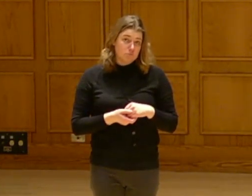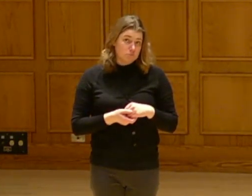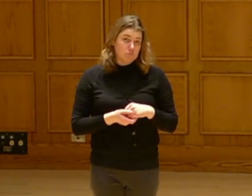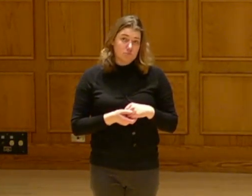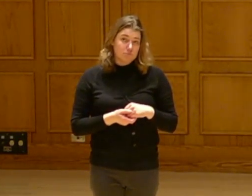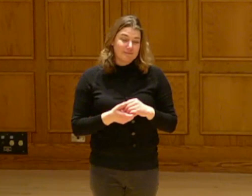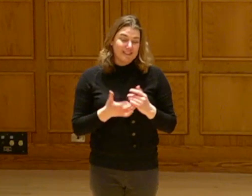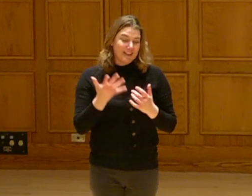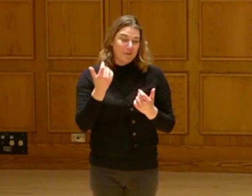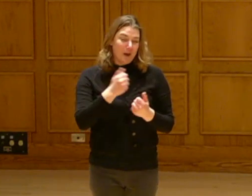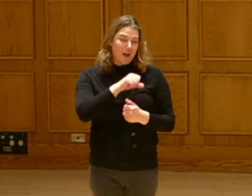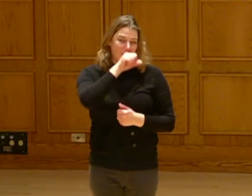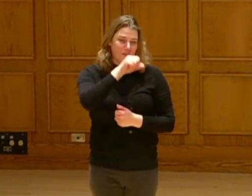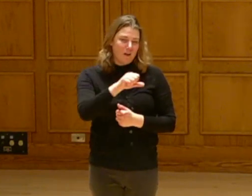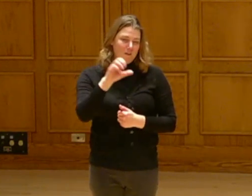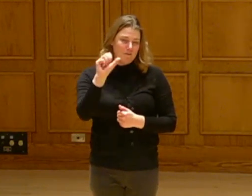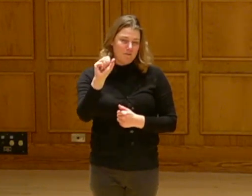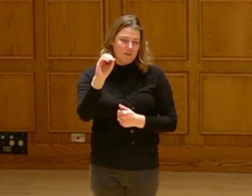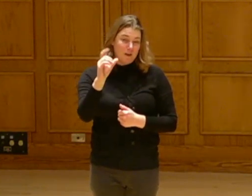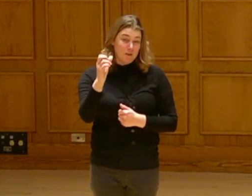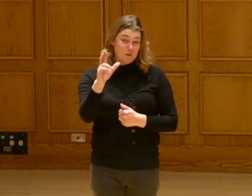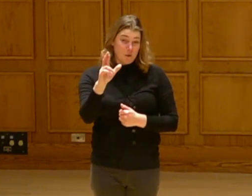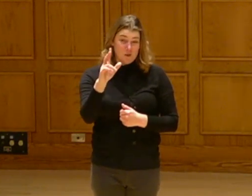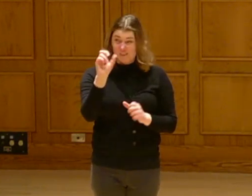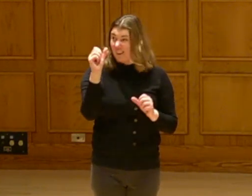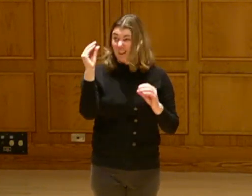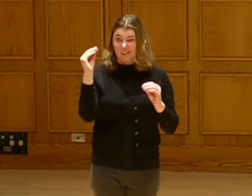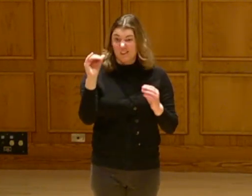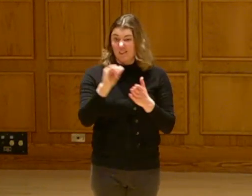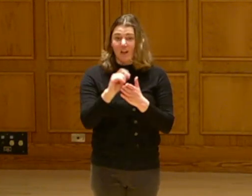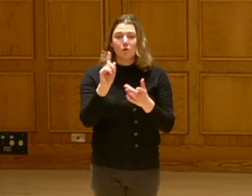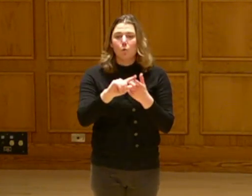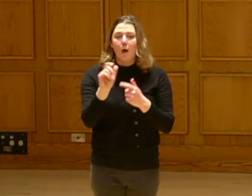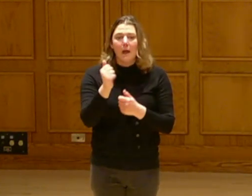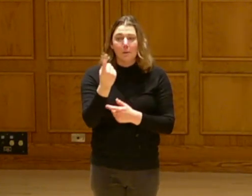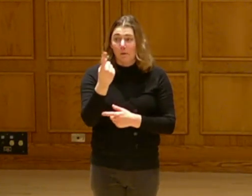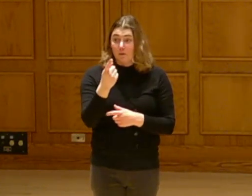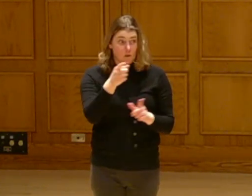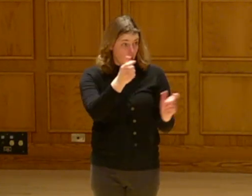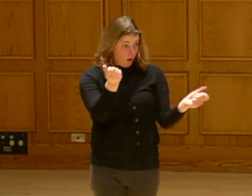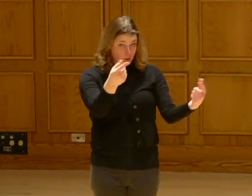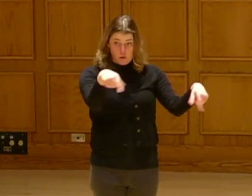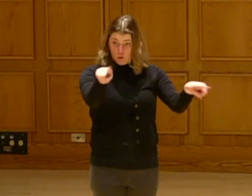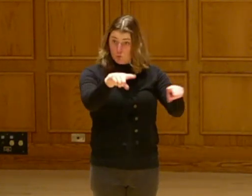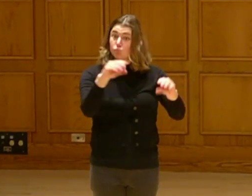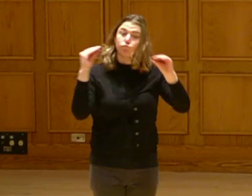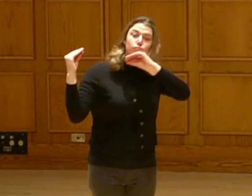That's why I love solar. Because I could teach solar to anyone. I could teach solar to all of you.